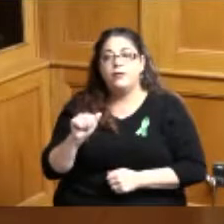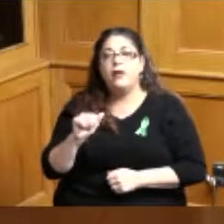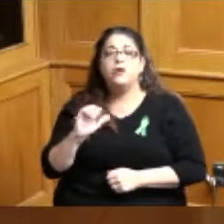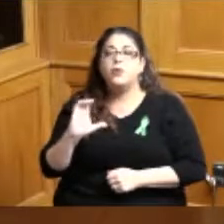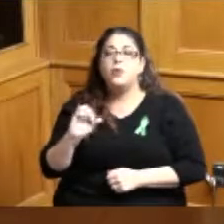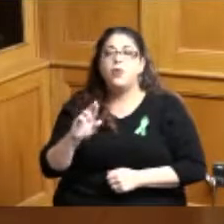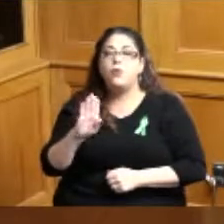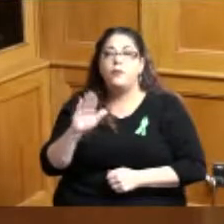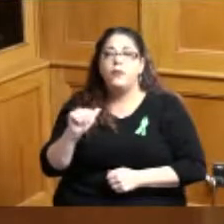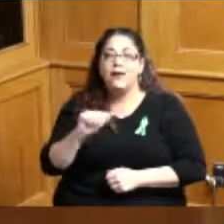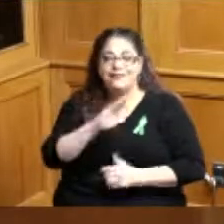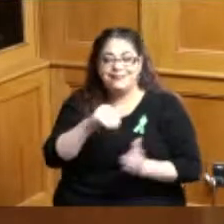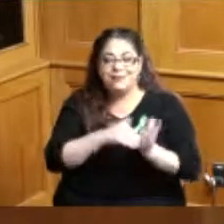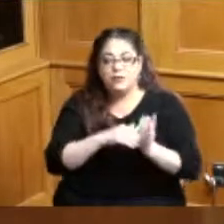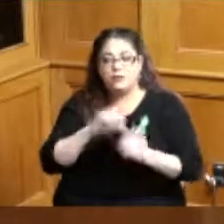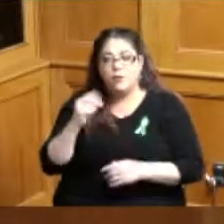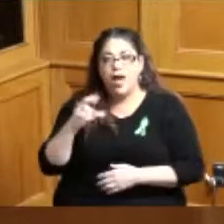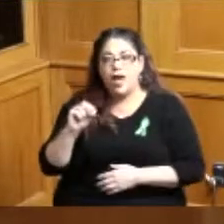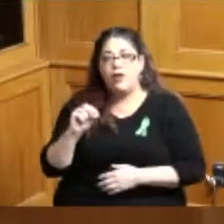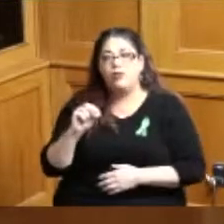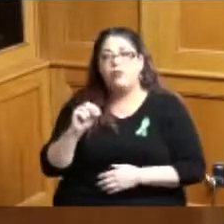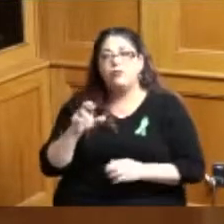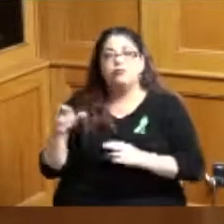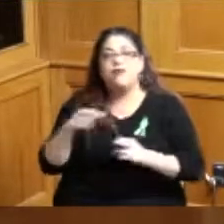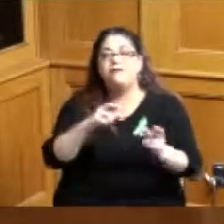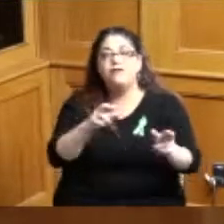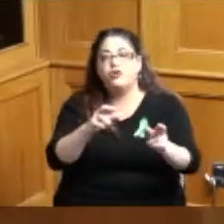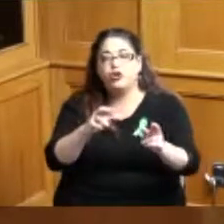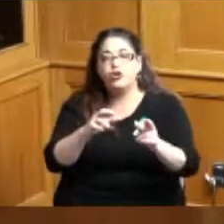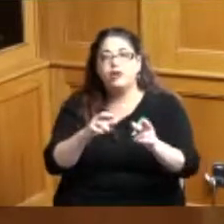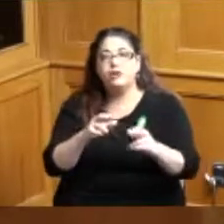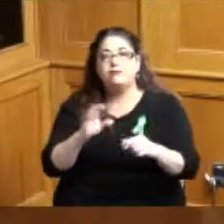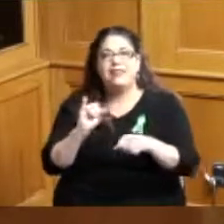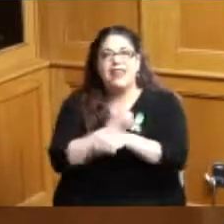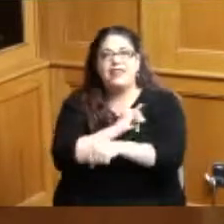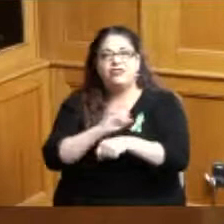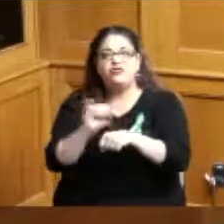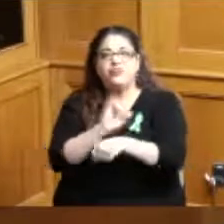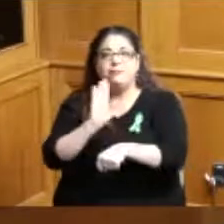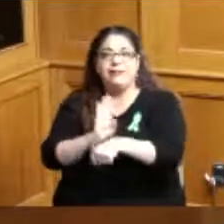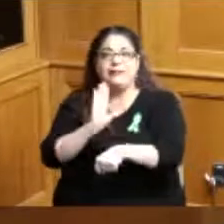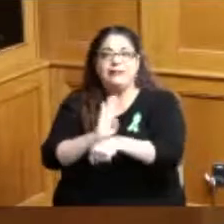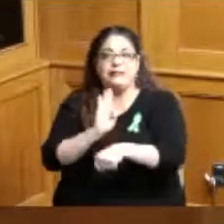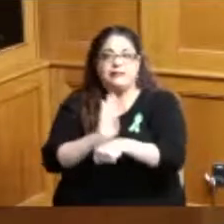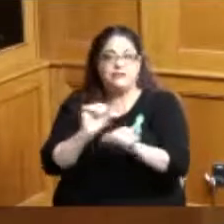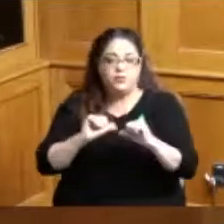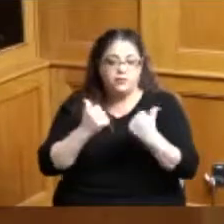Association and they monitor the freight traffic on the river in some small rail also